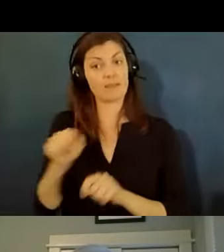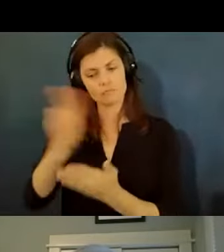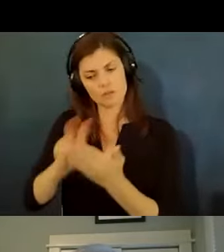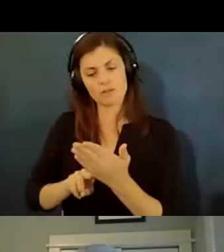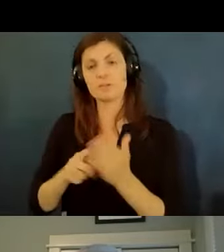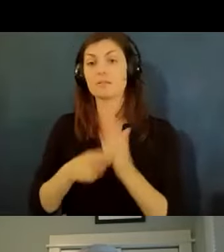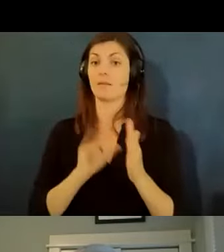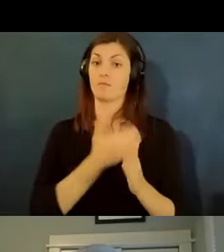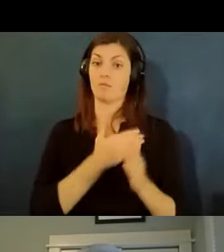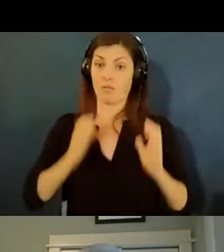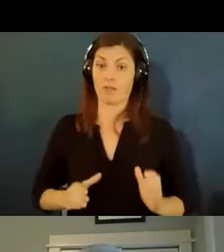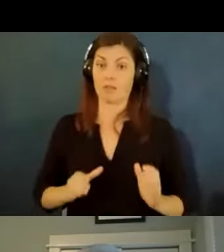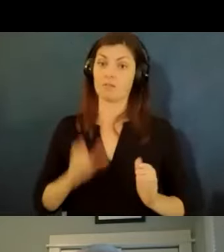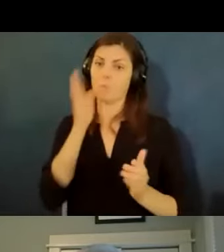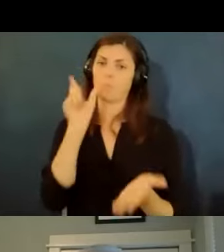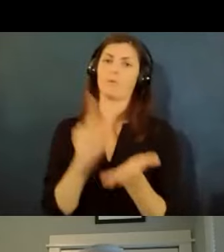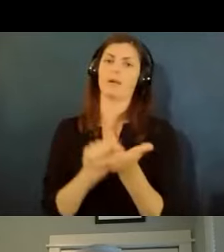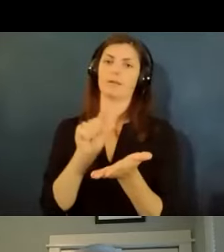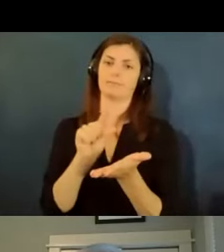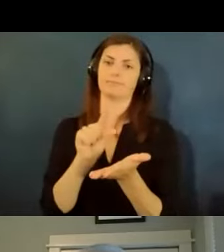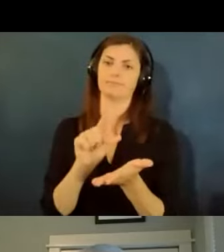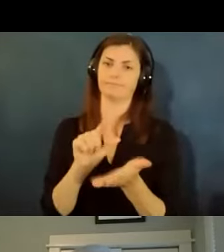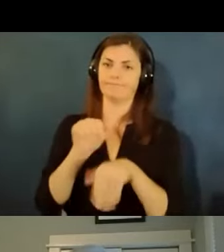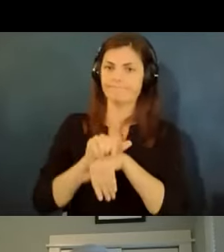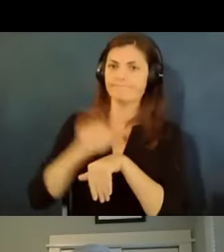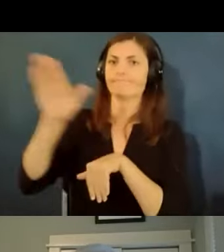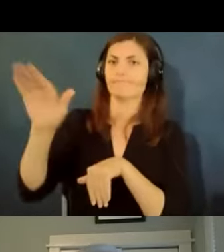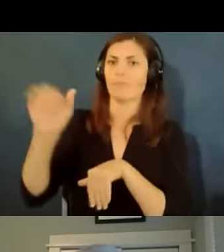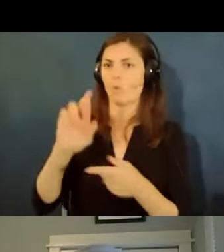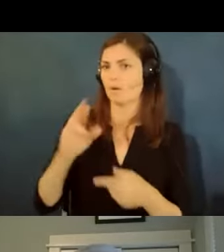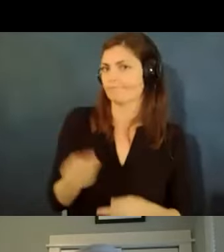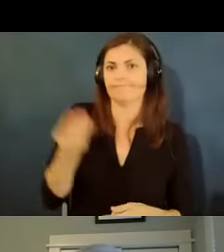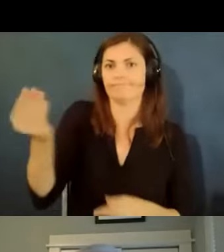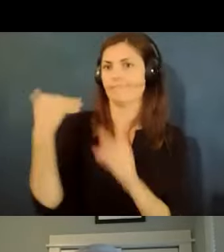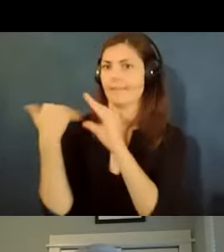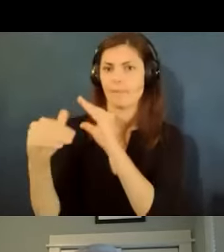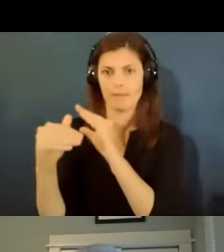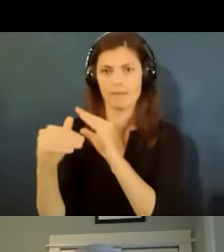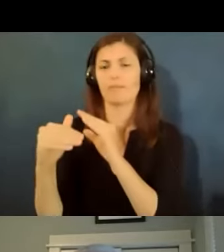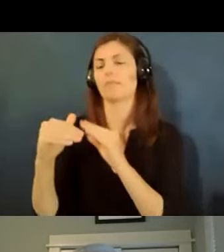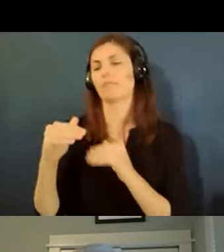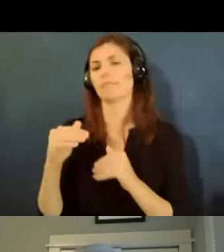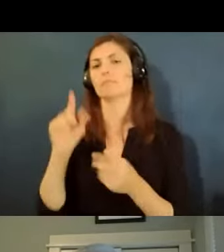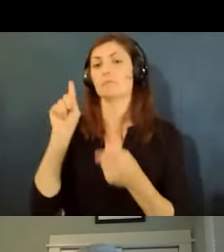actually print out a document and send it to or hand it to or email it to the workplace saying